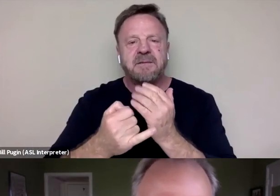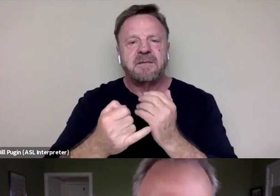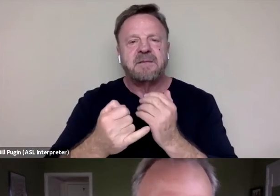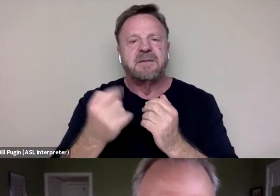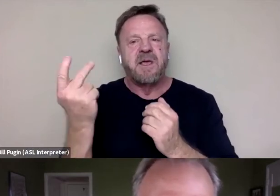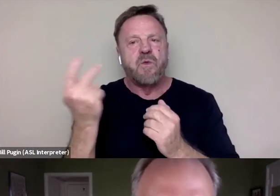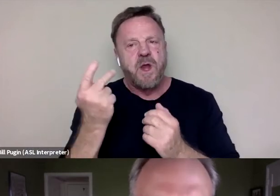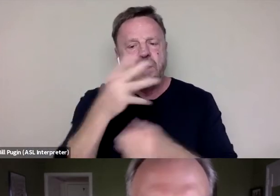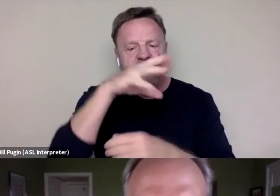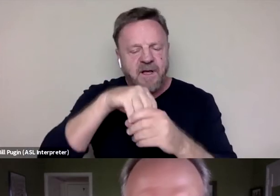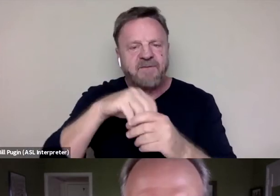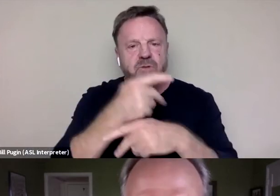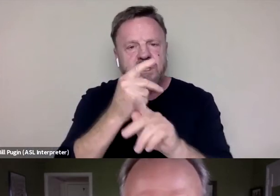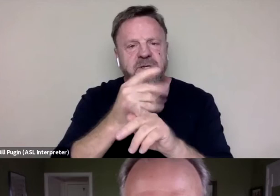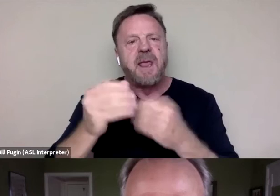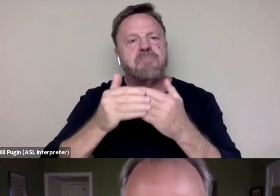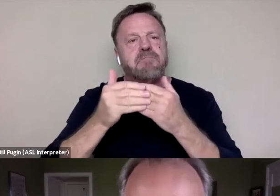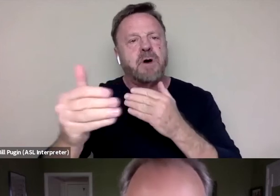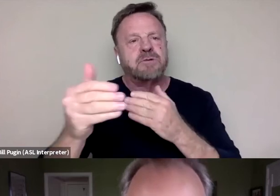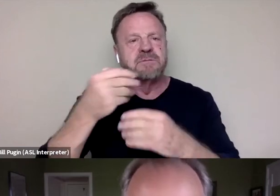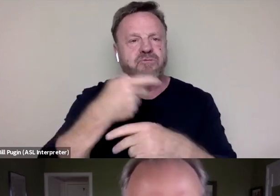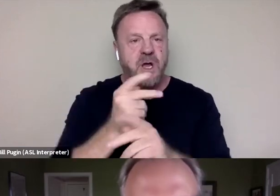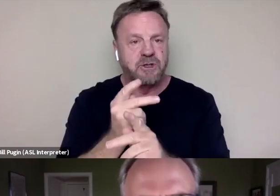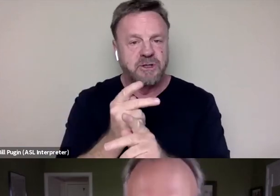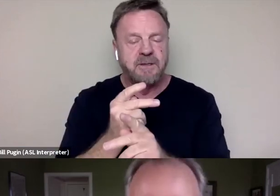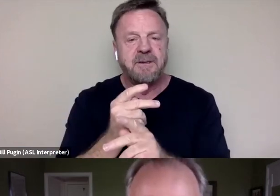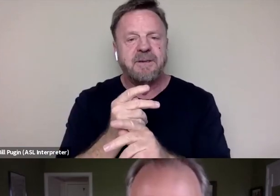in production, in post-production. Can't say anything more,